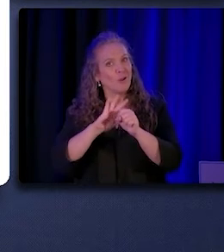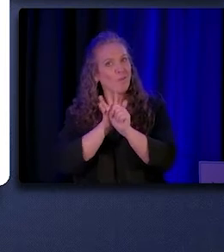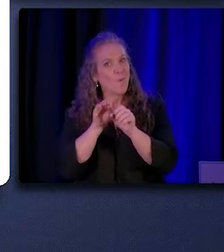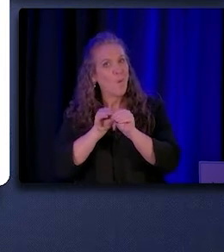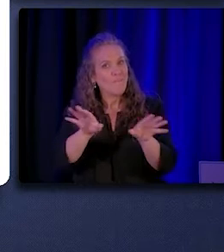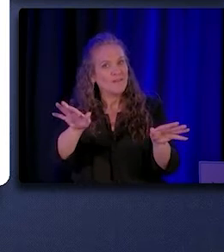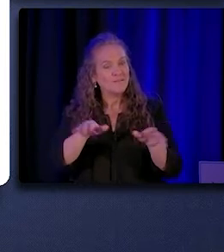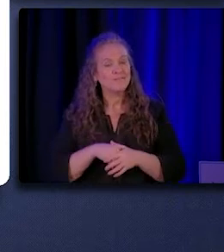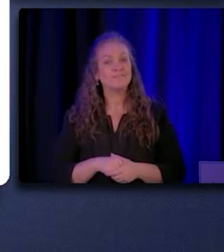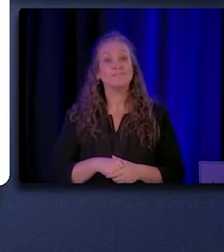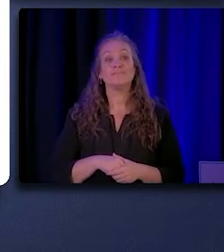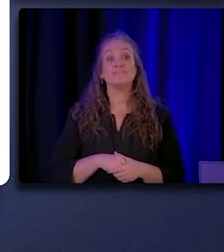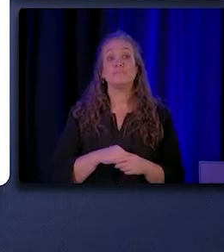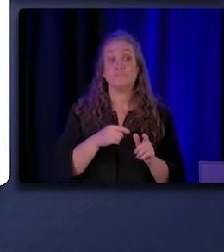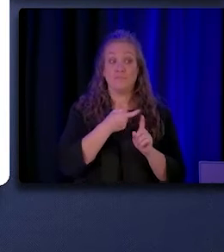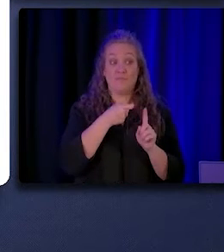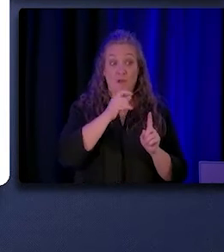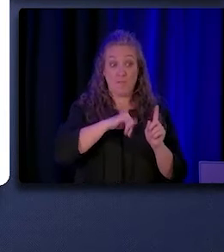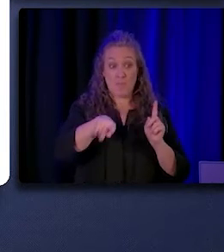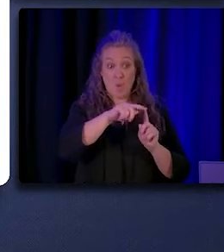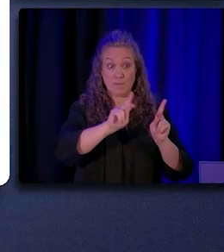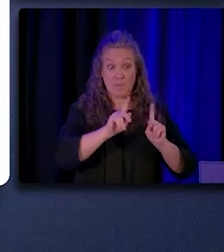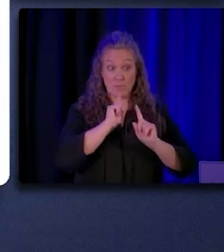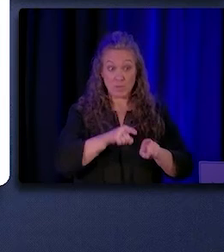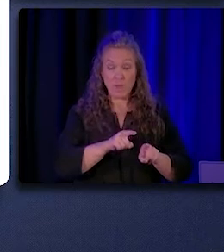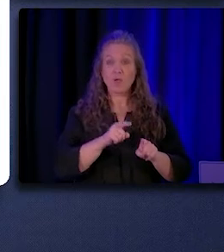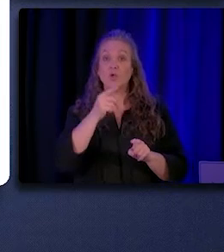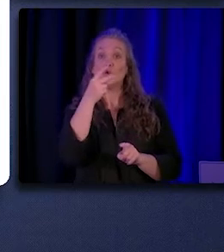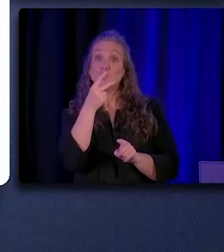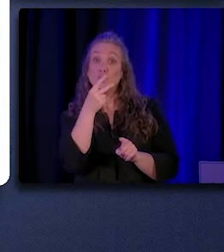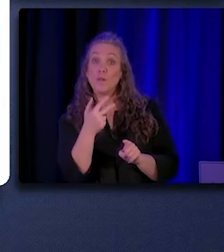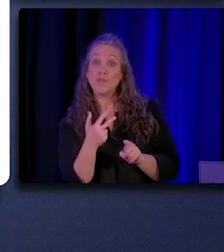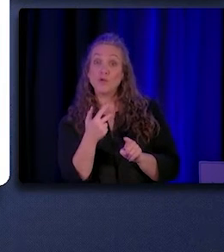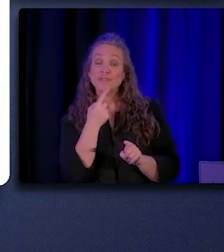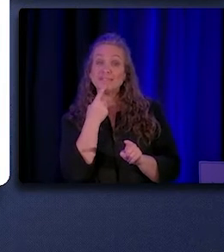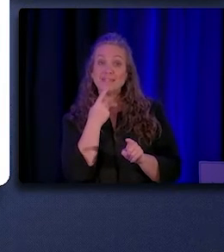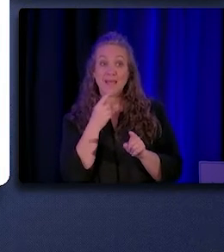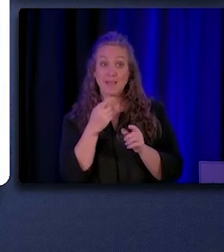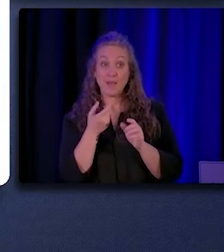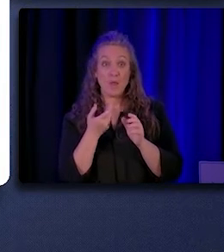and of those respondents, nearly two thirds said that their employment change resulted in increased hours.